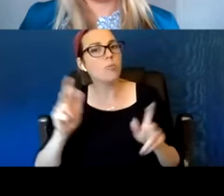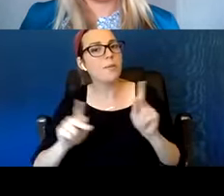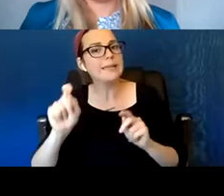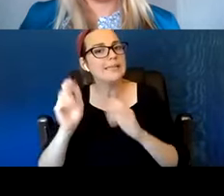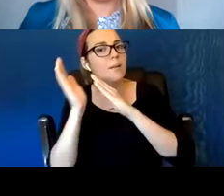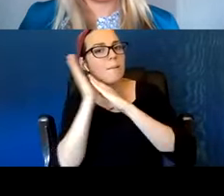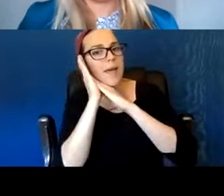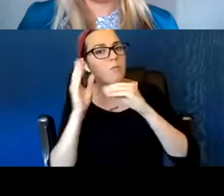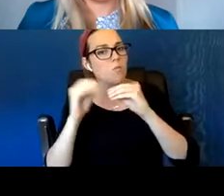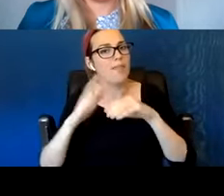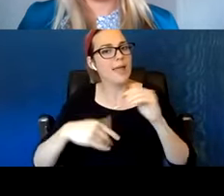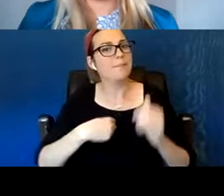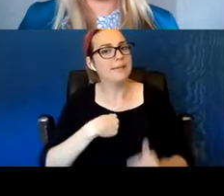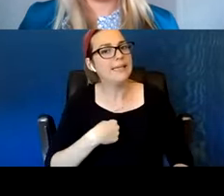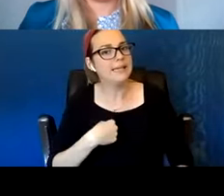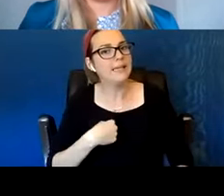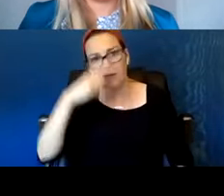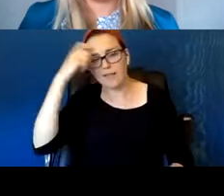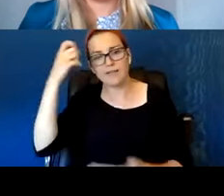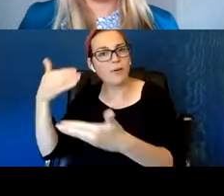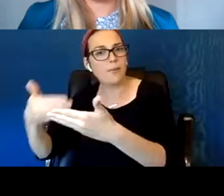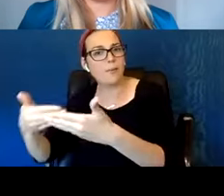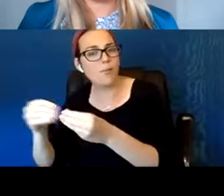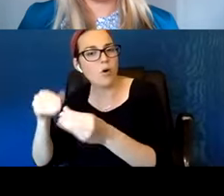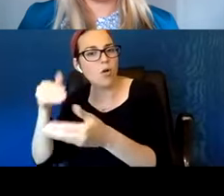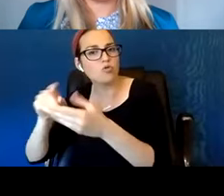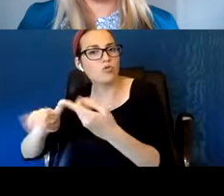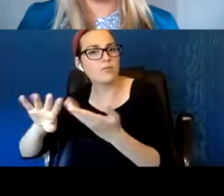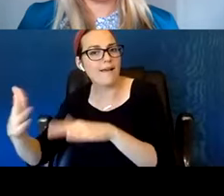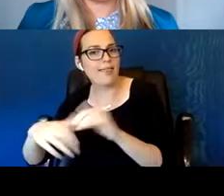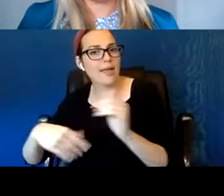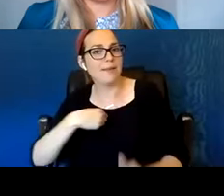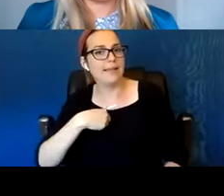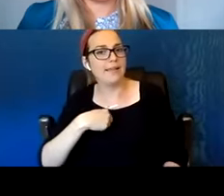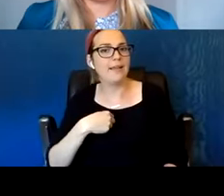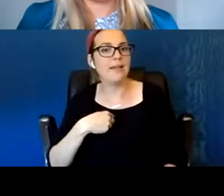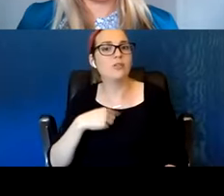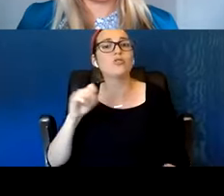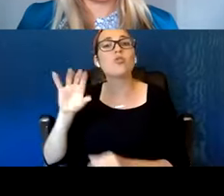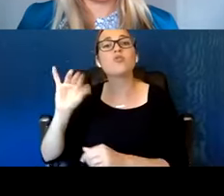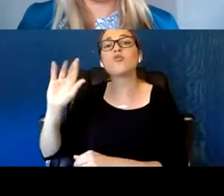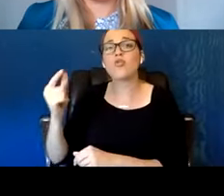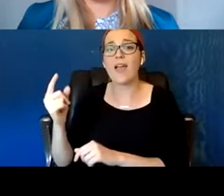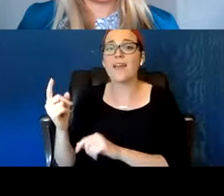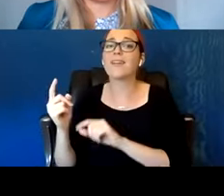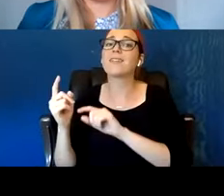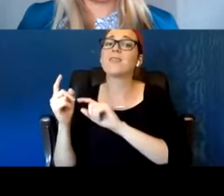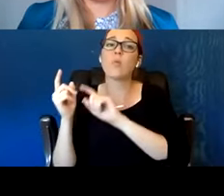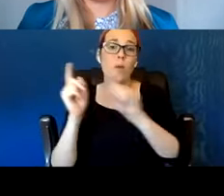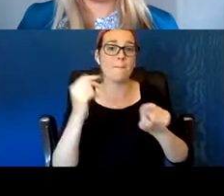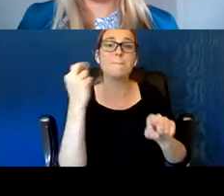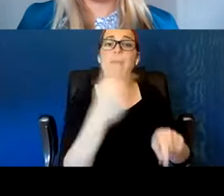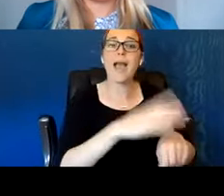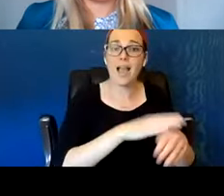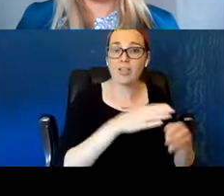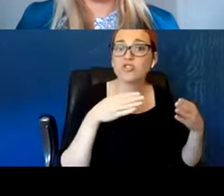So he did and we provided hospice care to him at the drainage pipe until he got too sick.